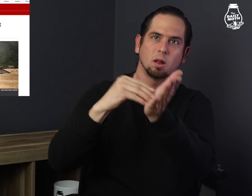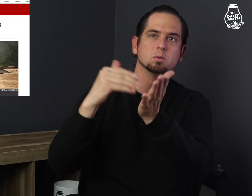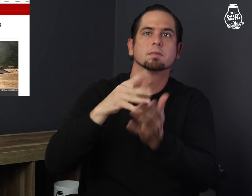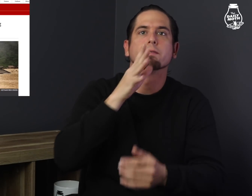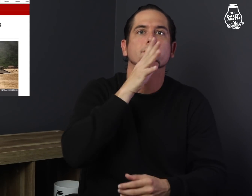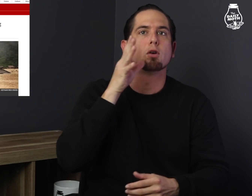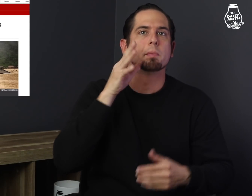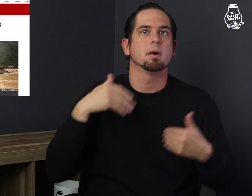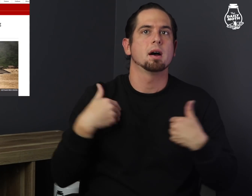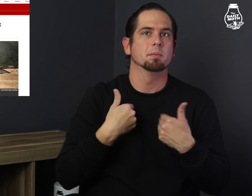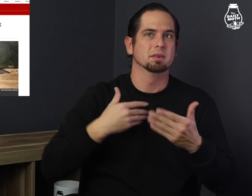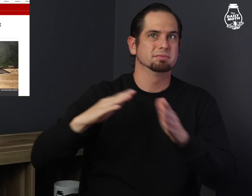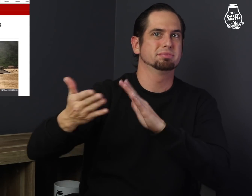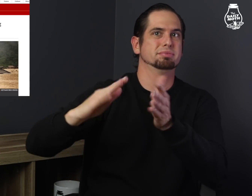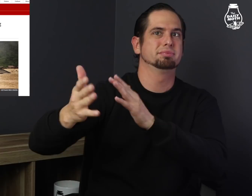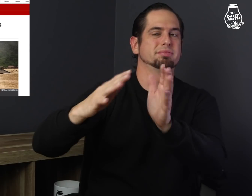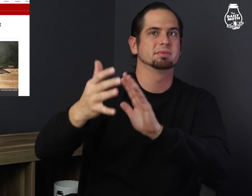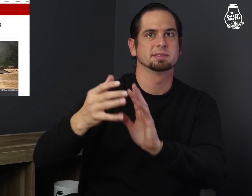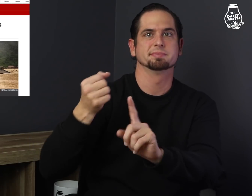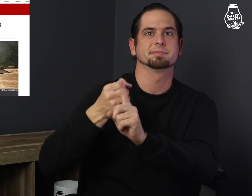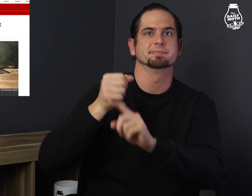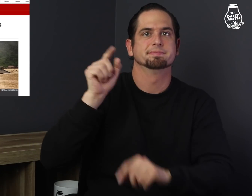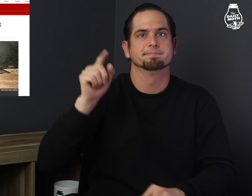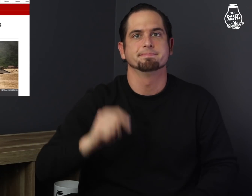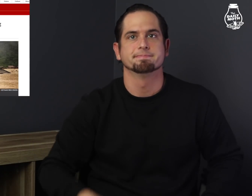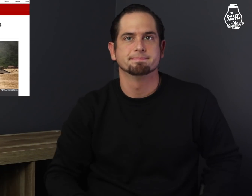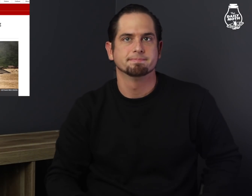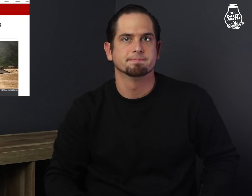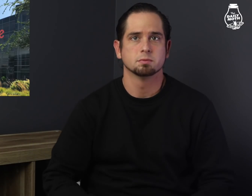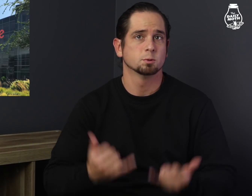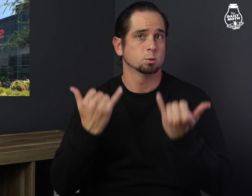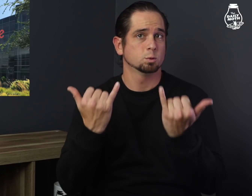thousands of farm animals.